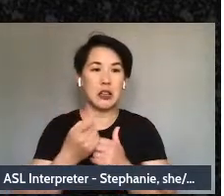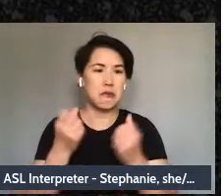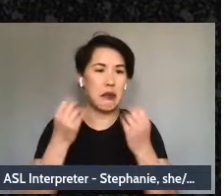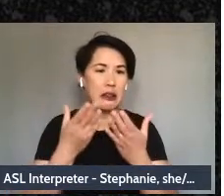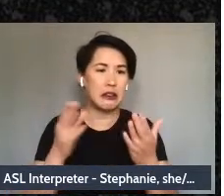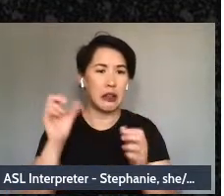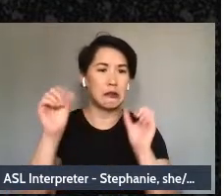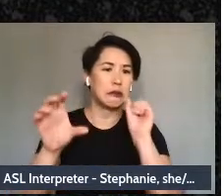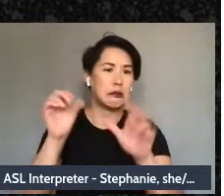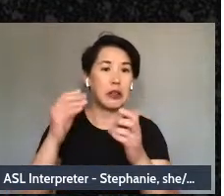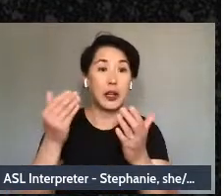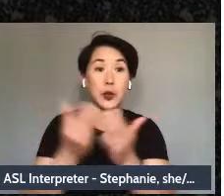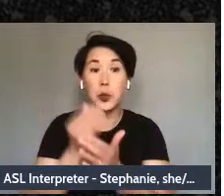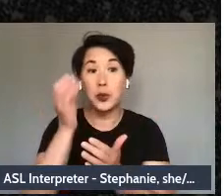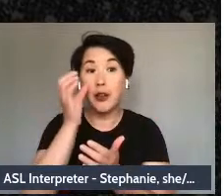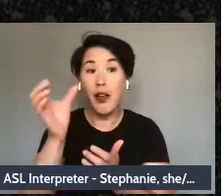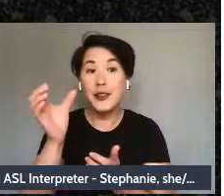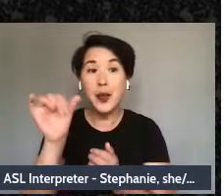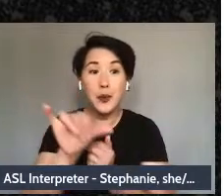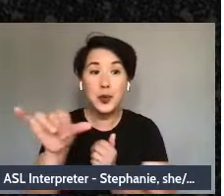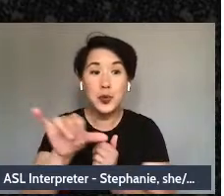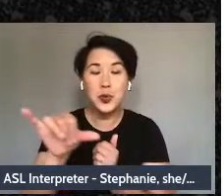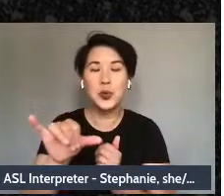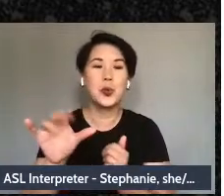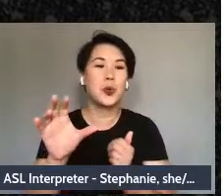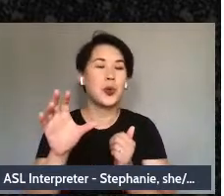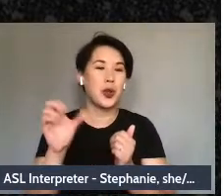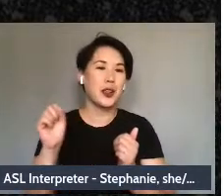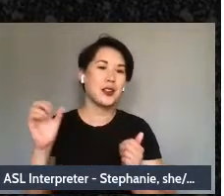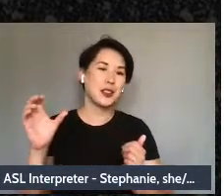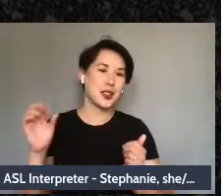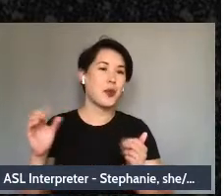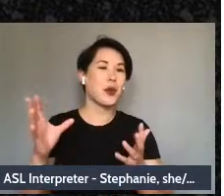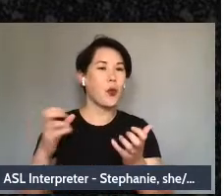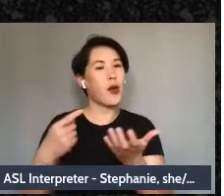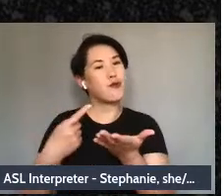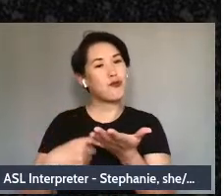for some of us, and we'd like to explore some of them with you. So why don't you just drop